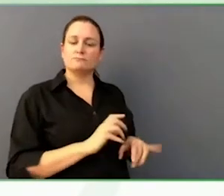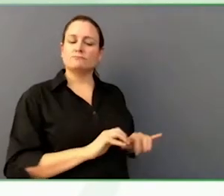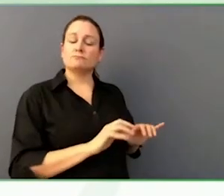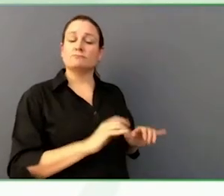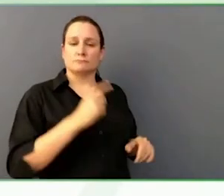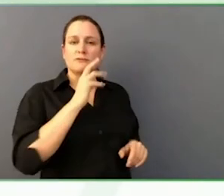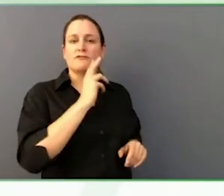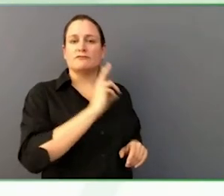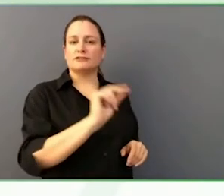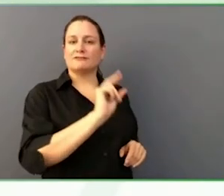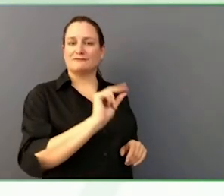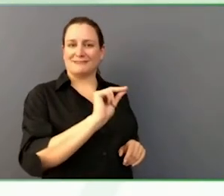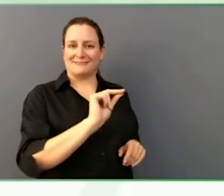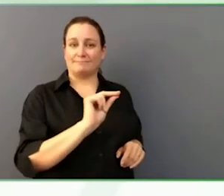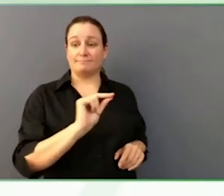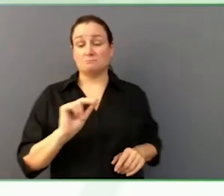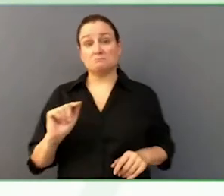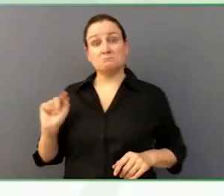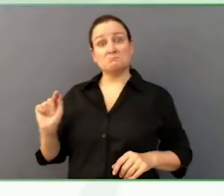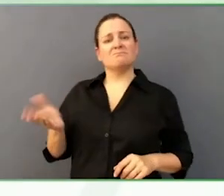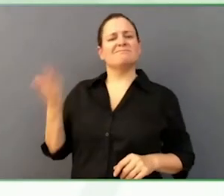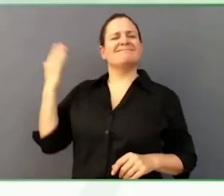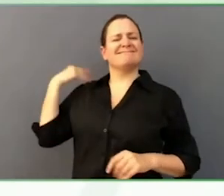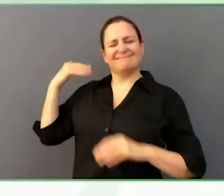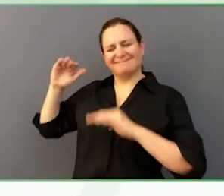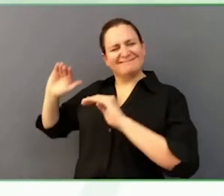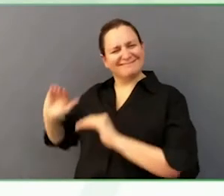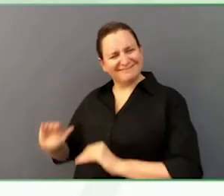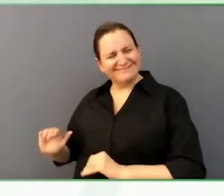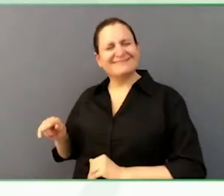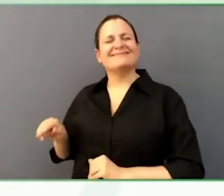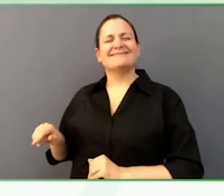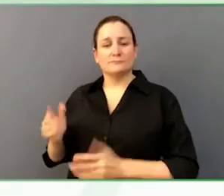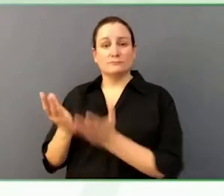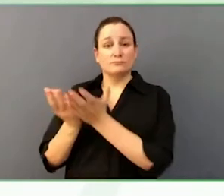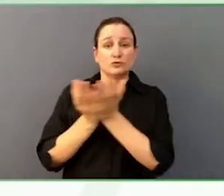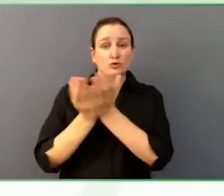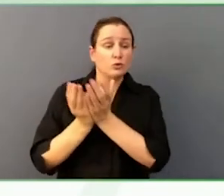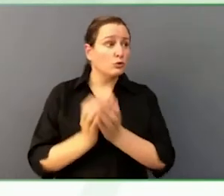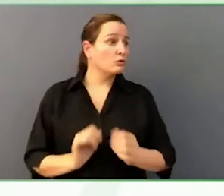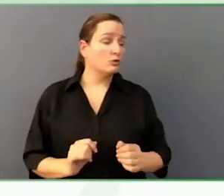DYNAVOX speaking computer device, with head switches mounted on his wheelchair,